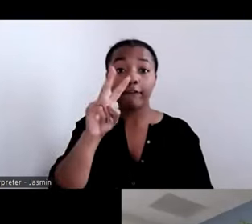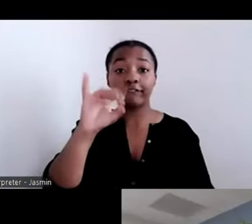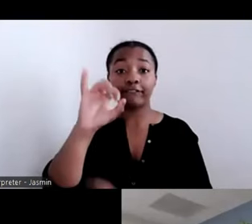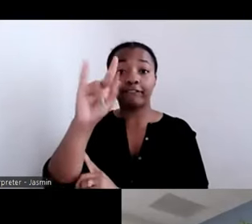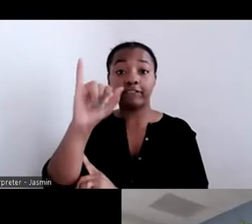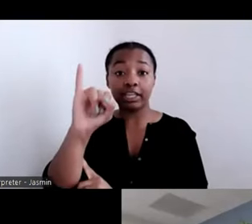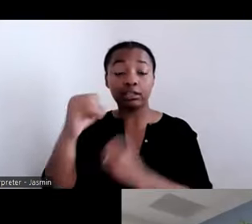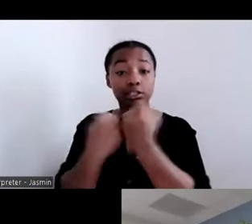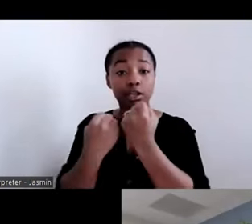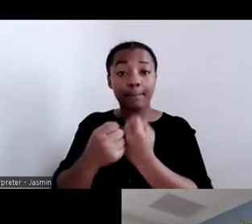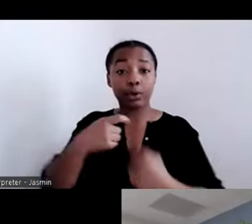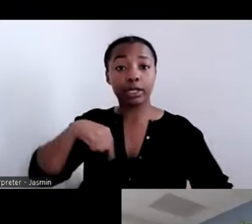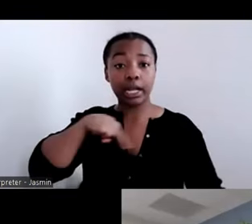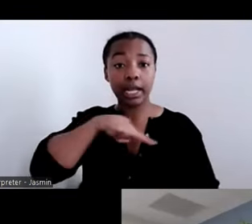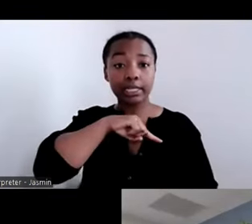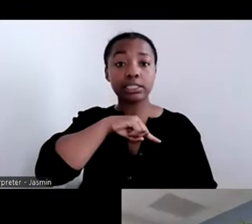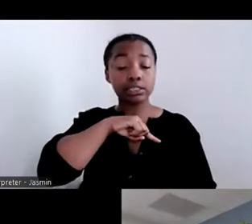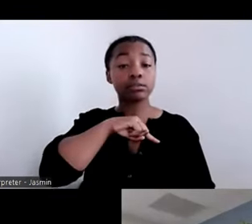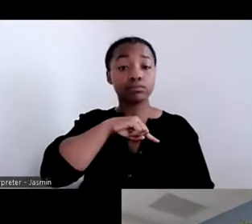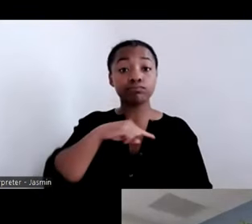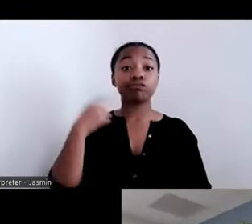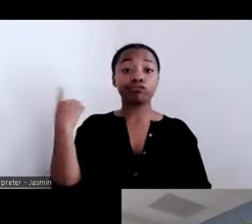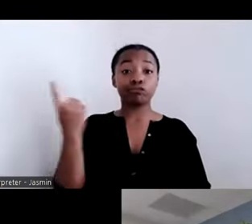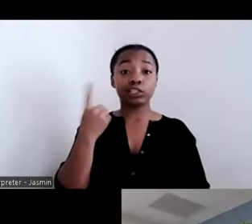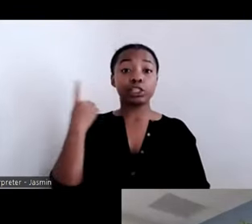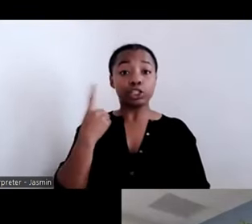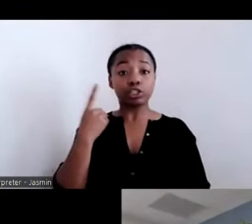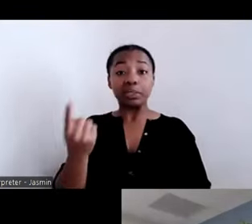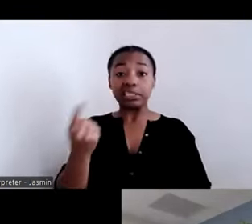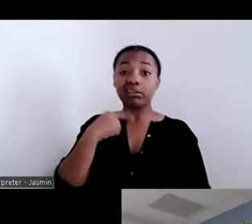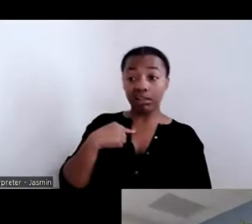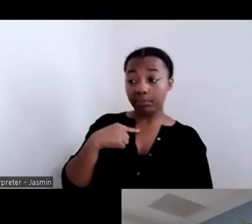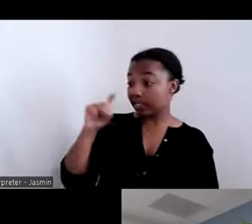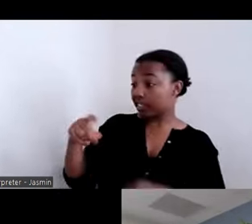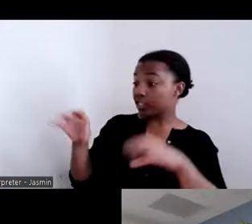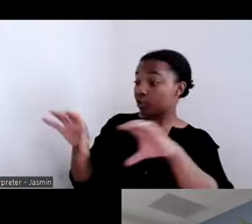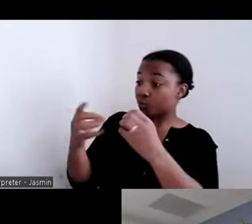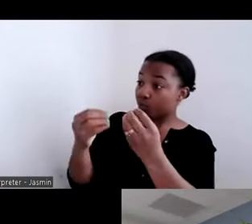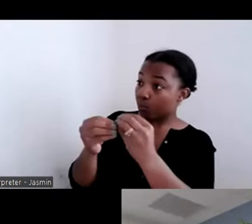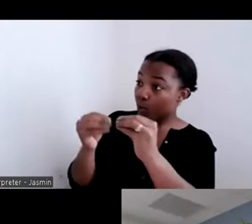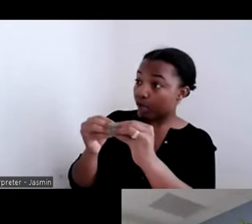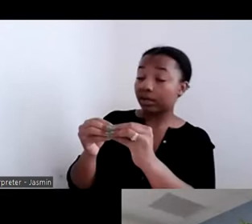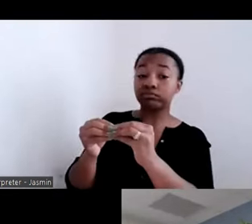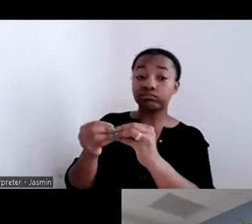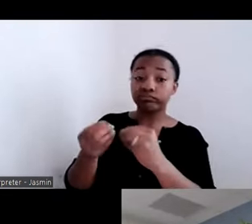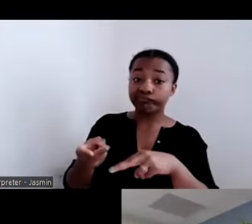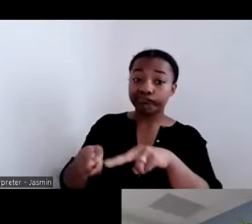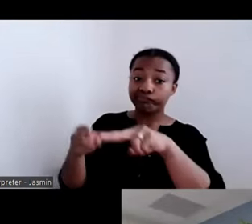sitting in my ear saying we have to do more. We have to get this done. That is